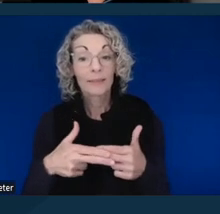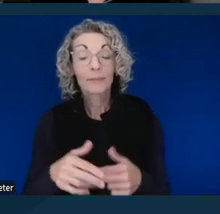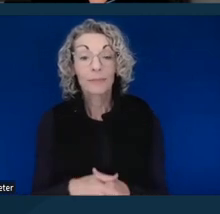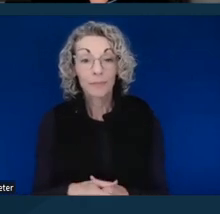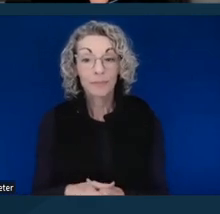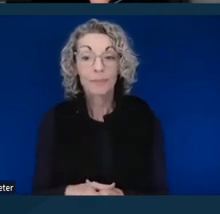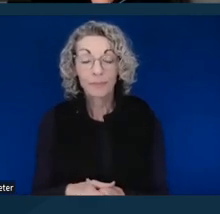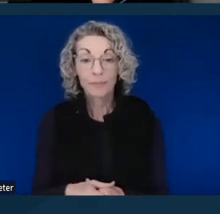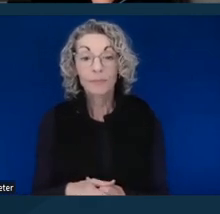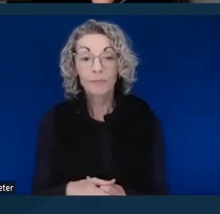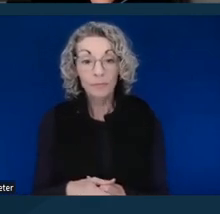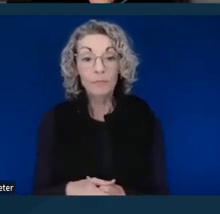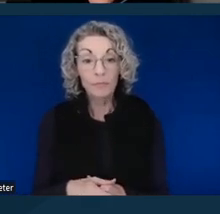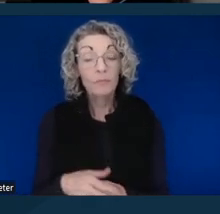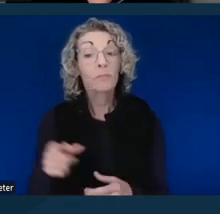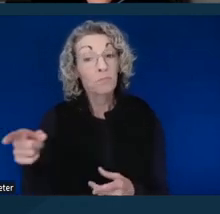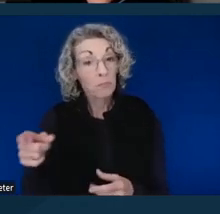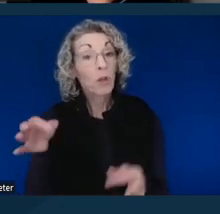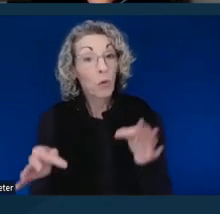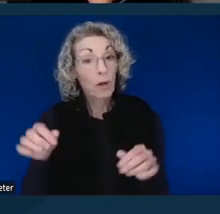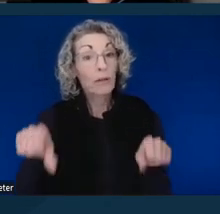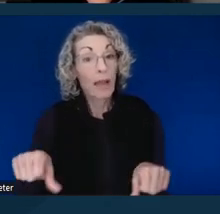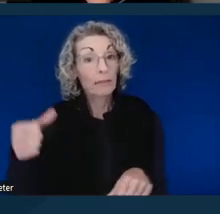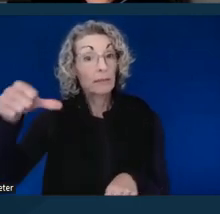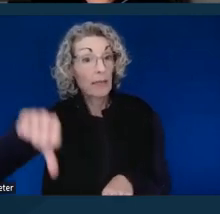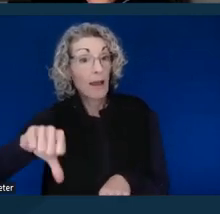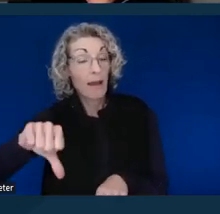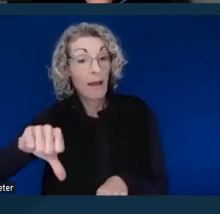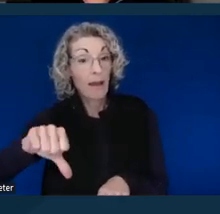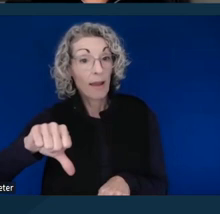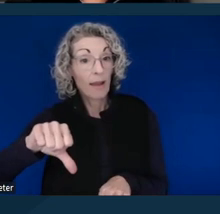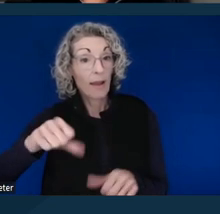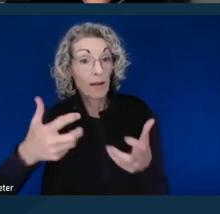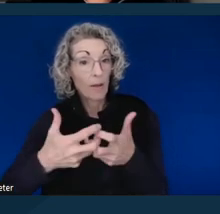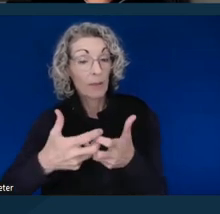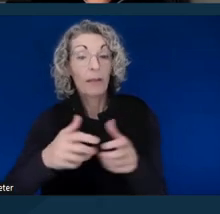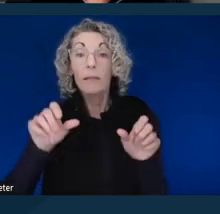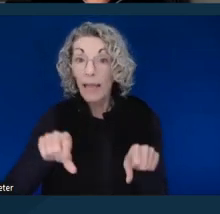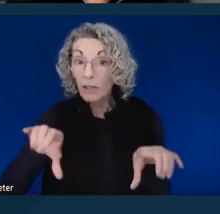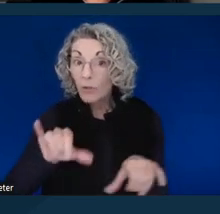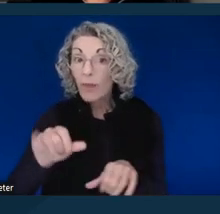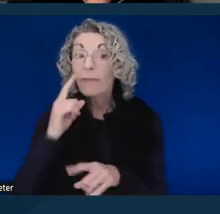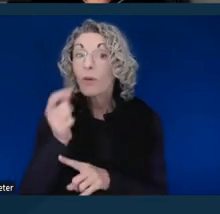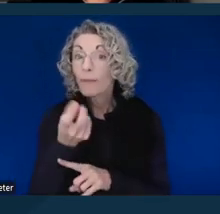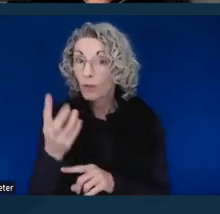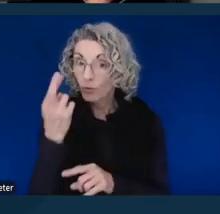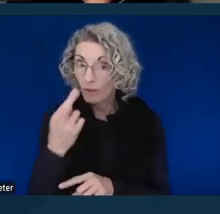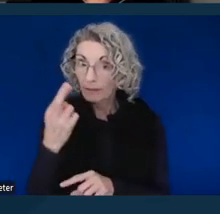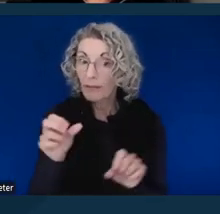The court may also deny the accommodation and they can do that for a few reasons. First, that the request does not meet